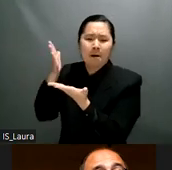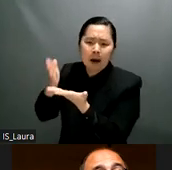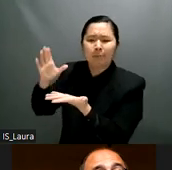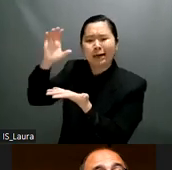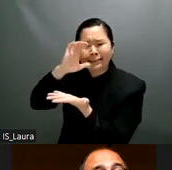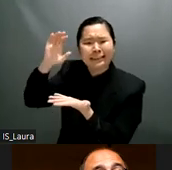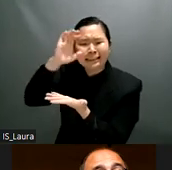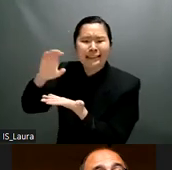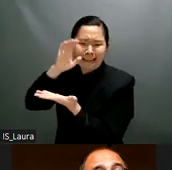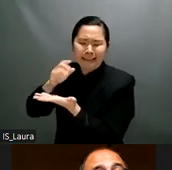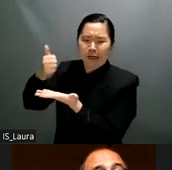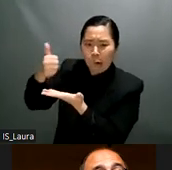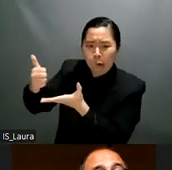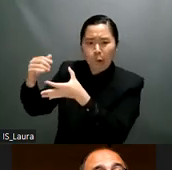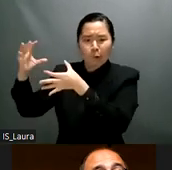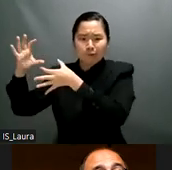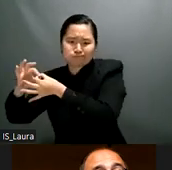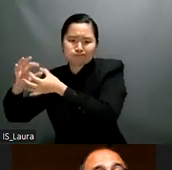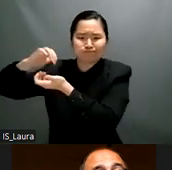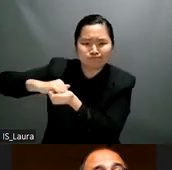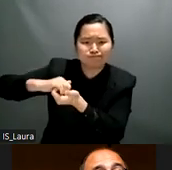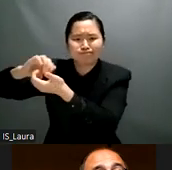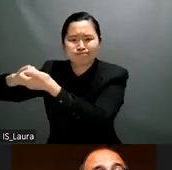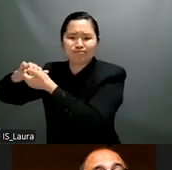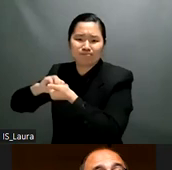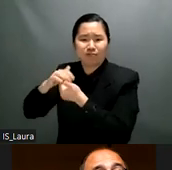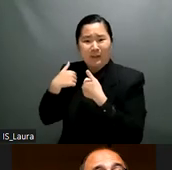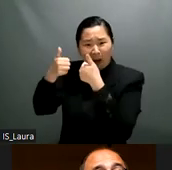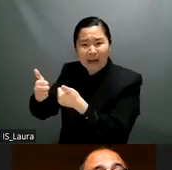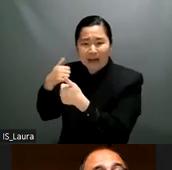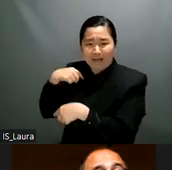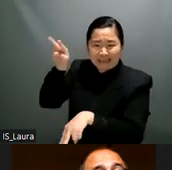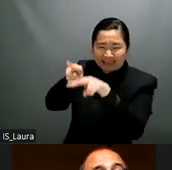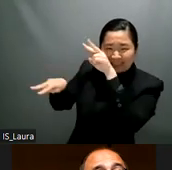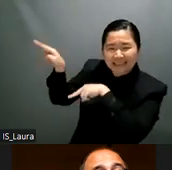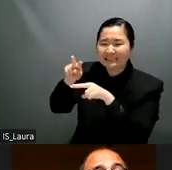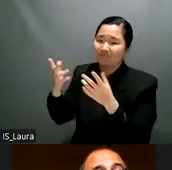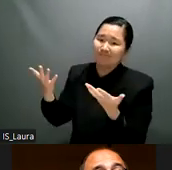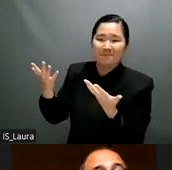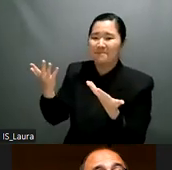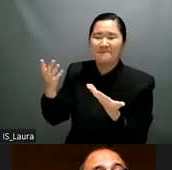we have to reach out to them and make sure that they are they are you know hand in hand um uh